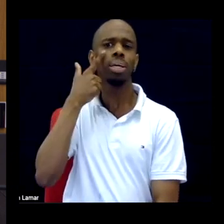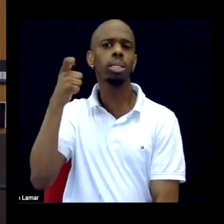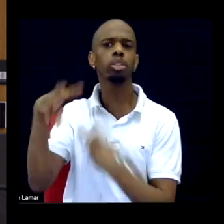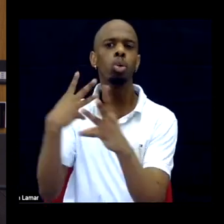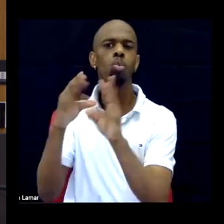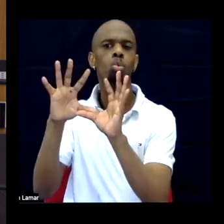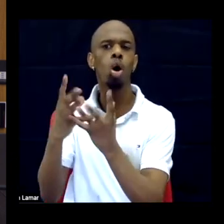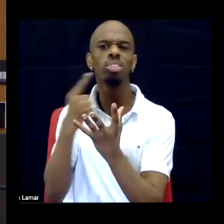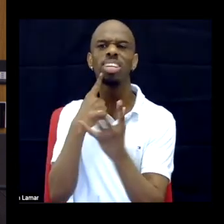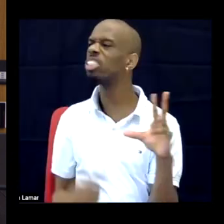over.